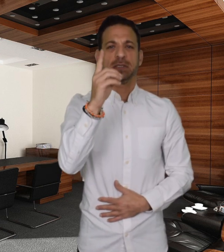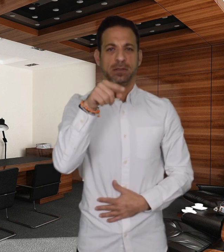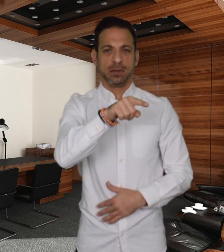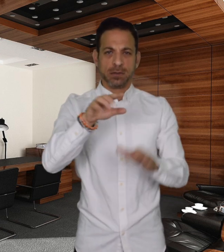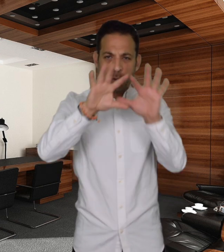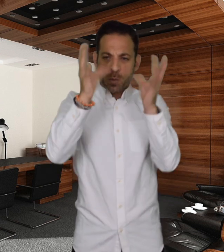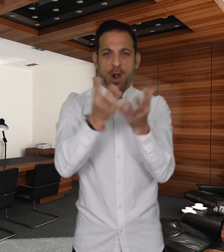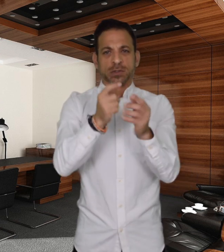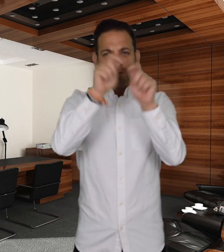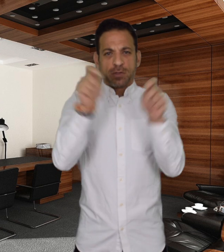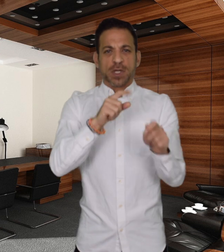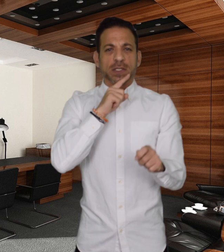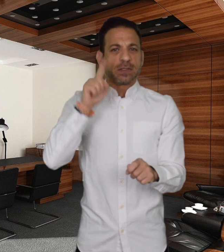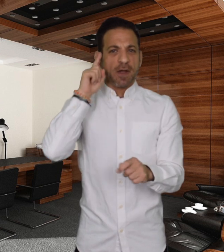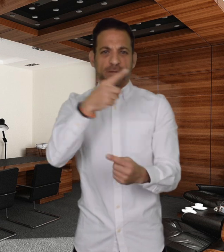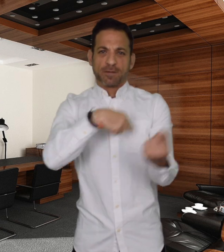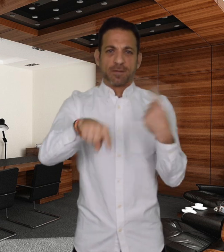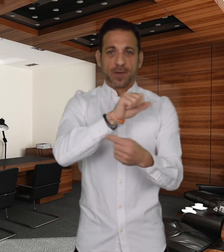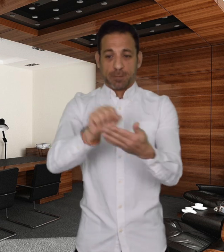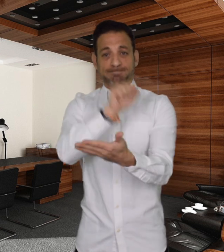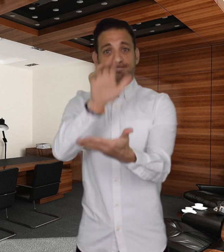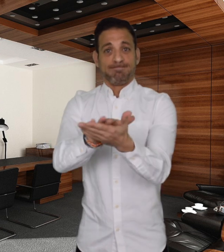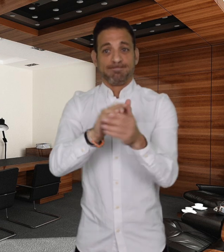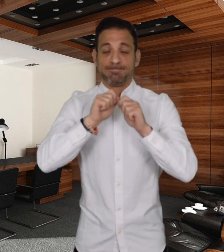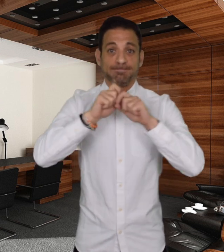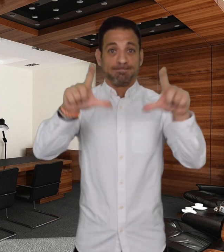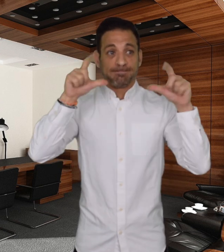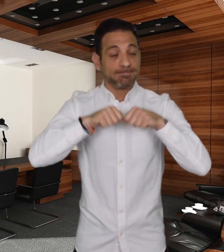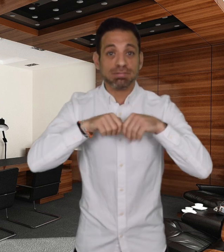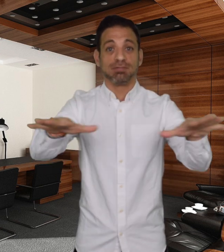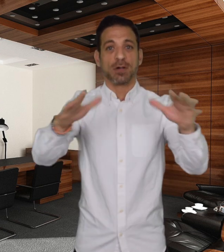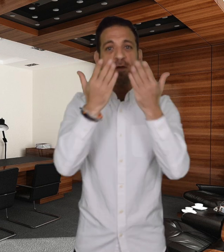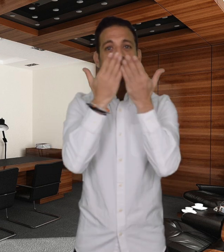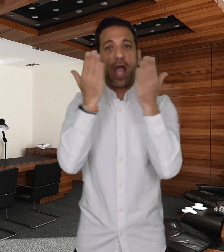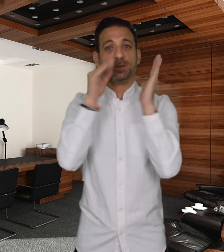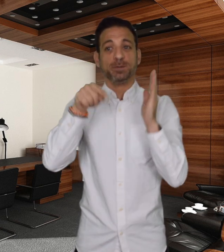on their Facebook page with confirmation from the Ukrainian